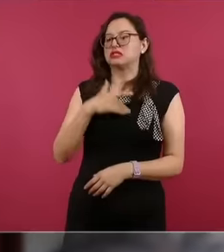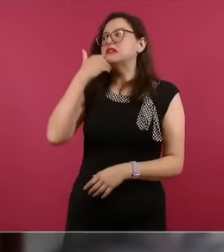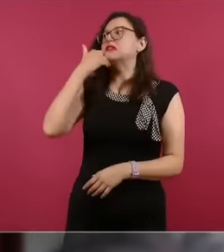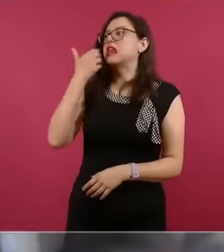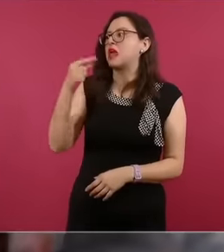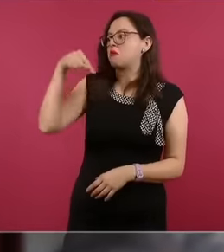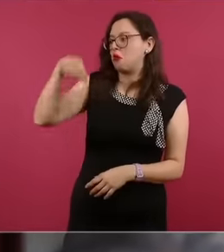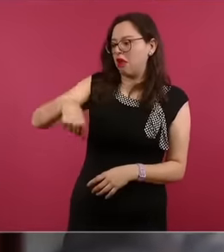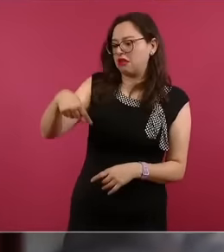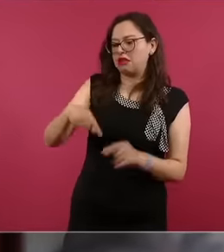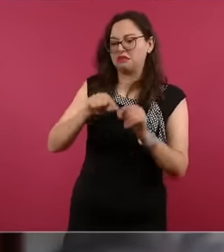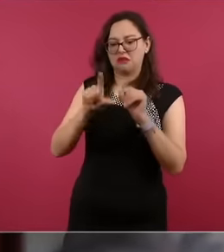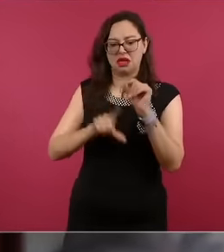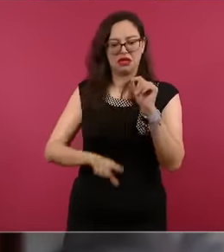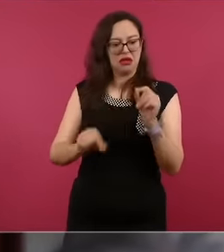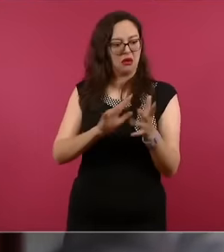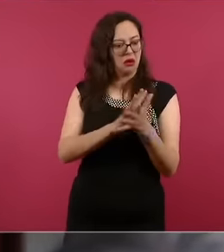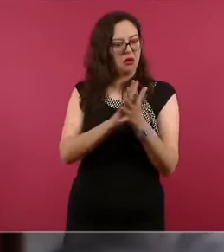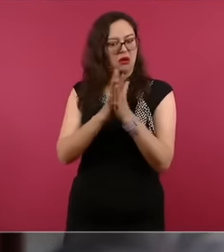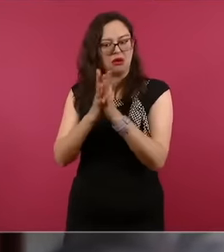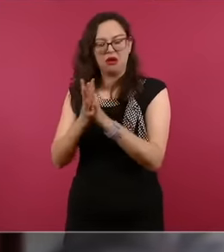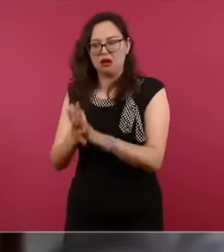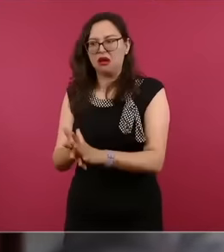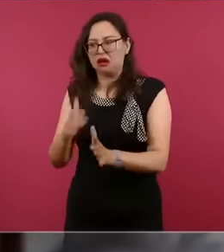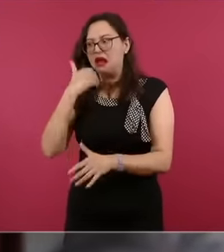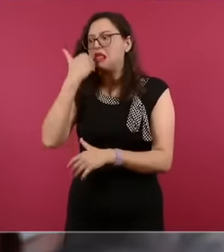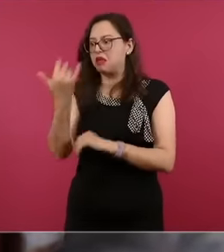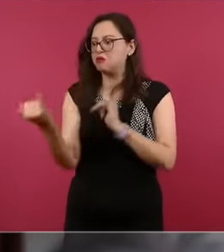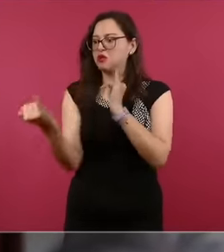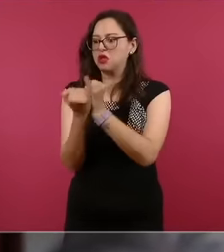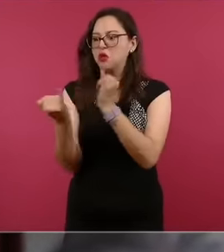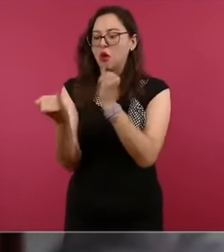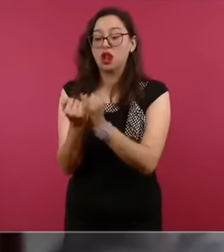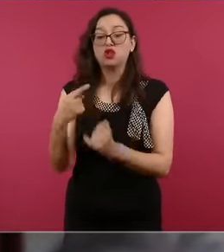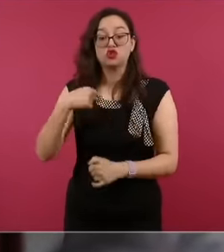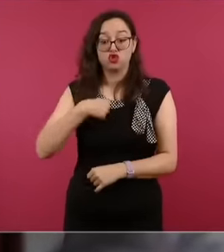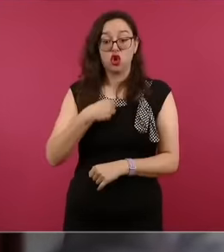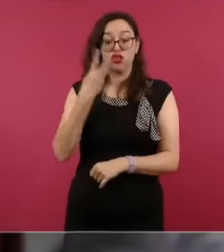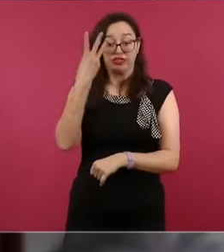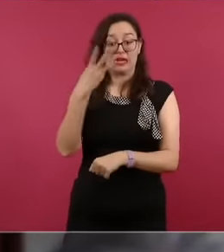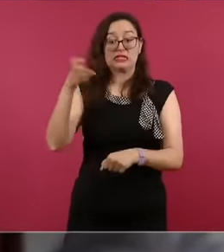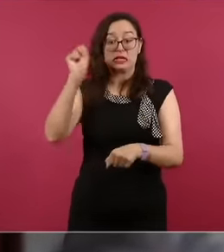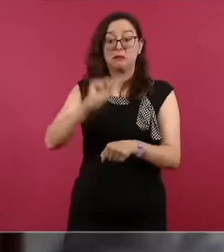many times about the fourth transformation and I see it with great pleasure. I have asked people. I am